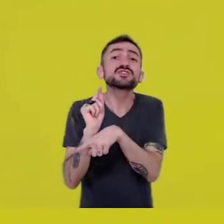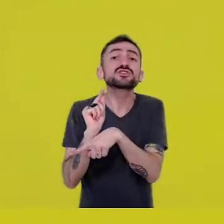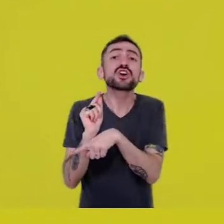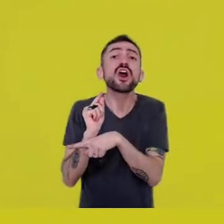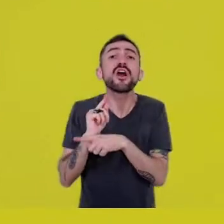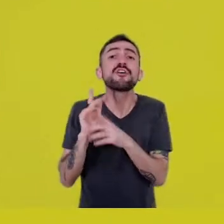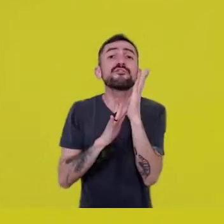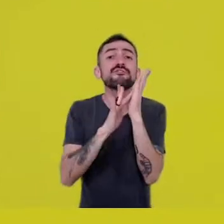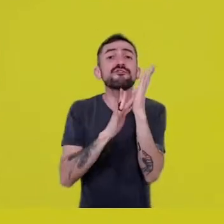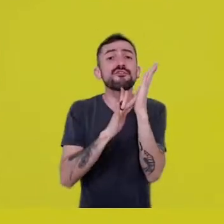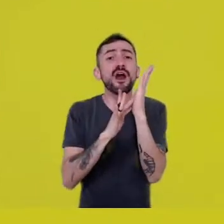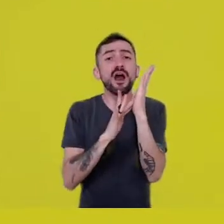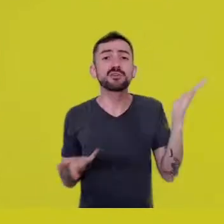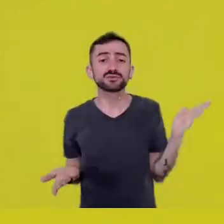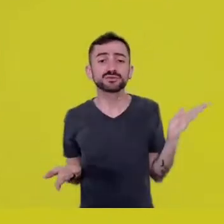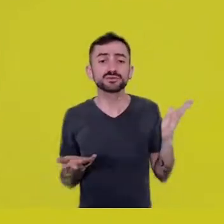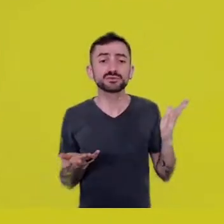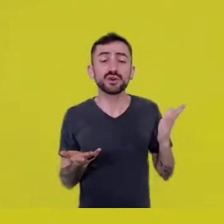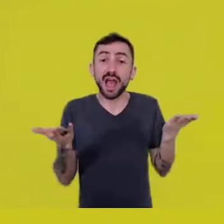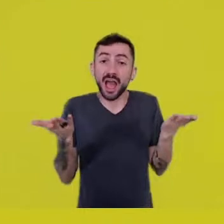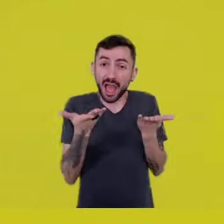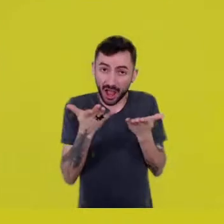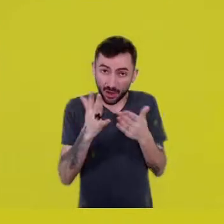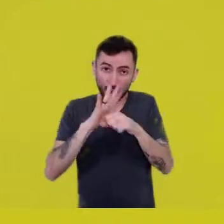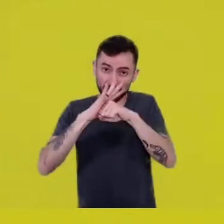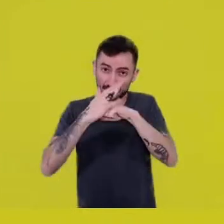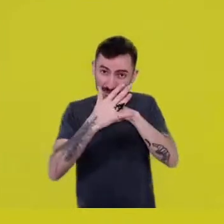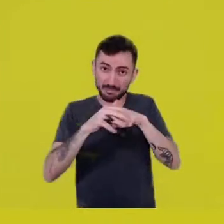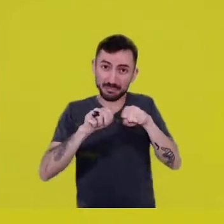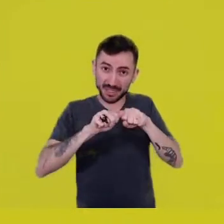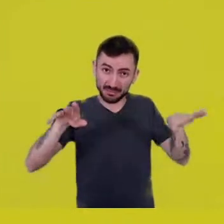Since we’re living a pandemic and everyone wants a vaccine,